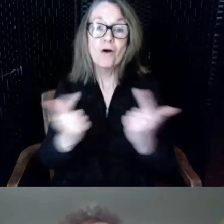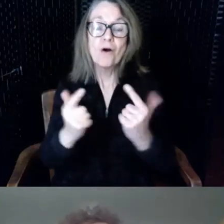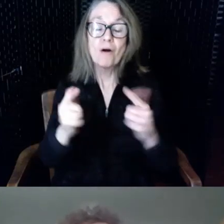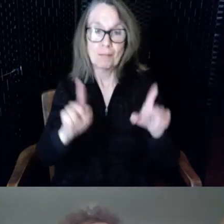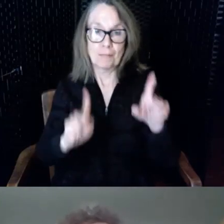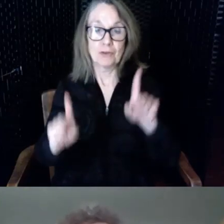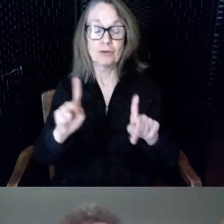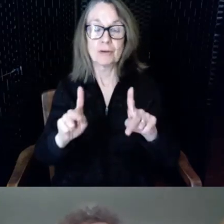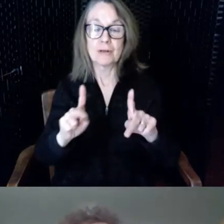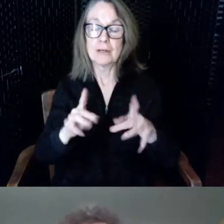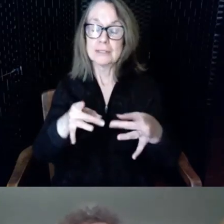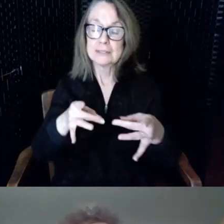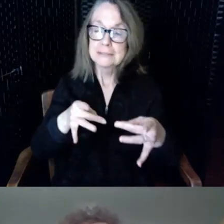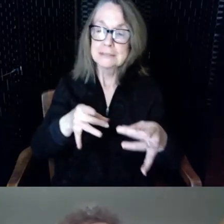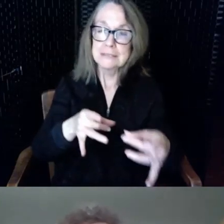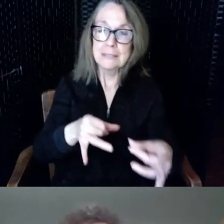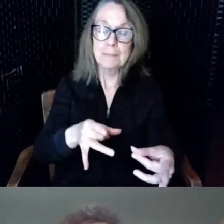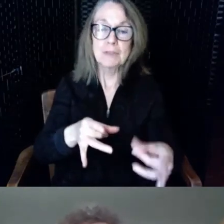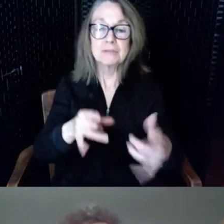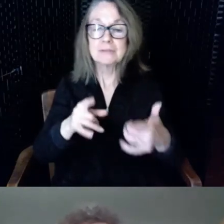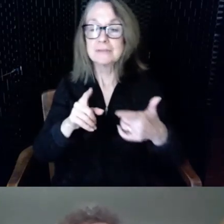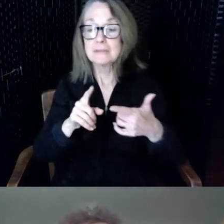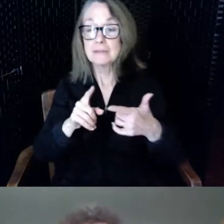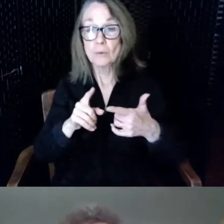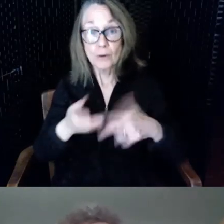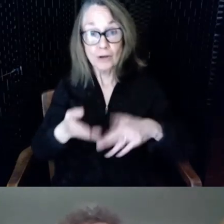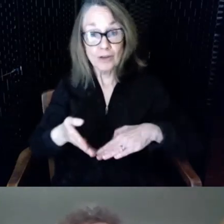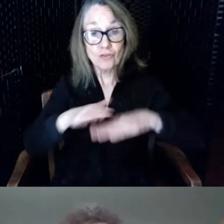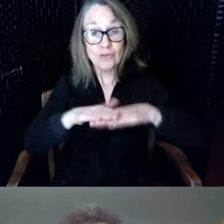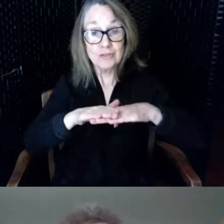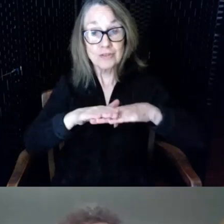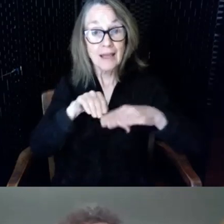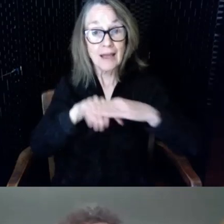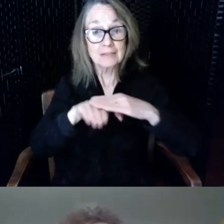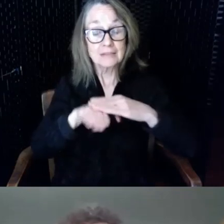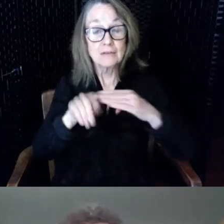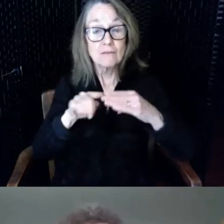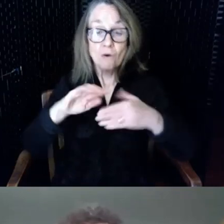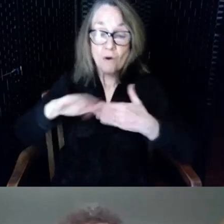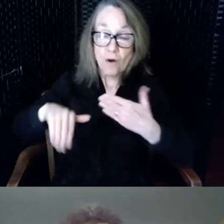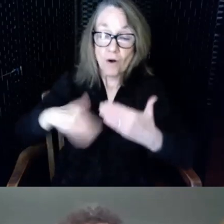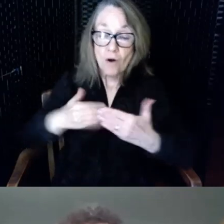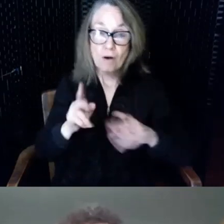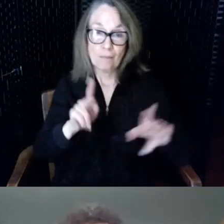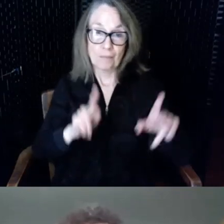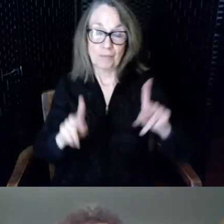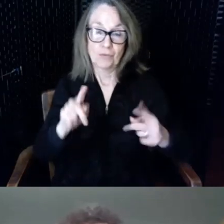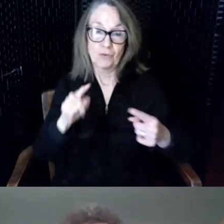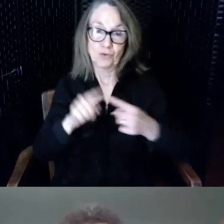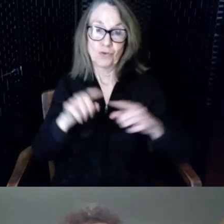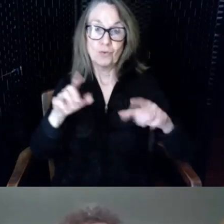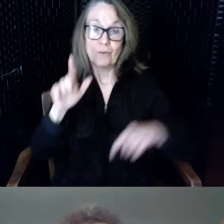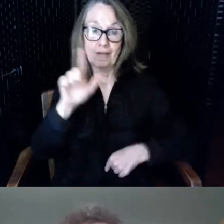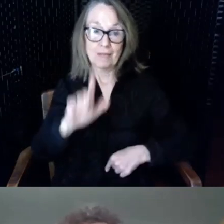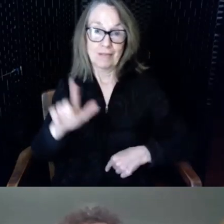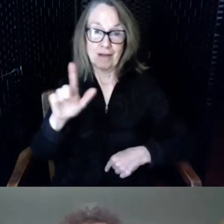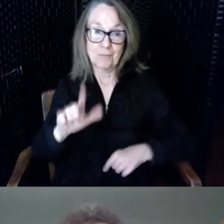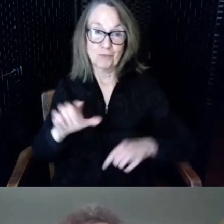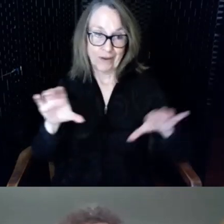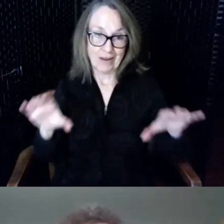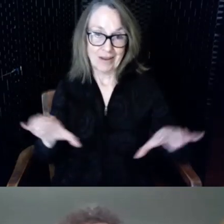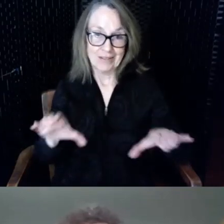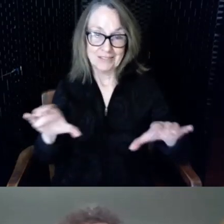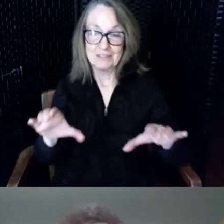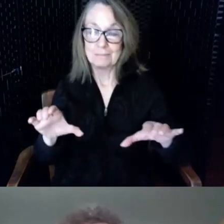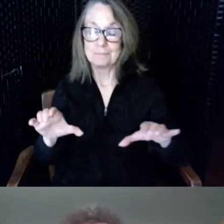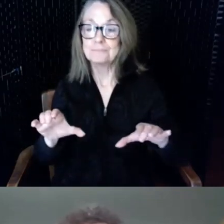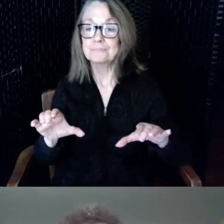way we're increasing access for all people to our library activities I am so